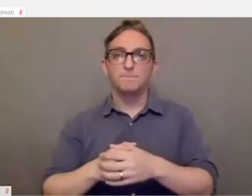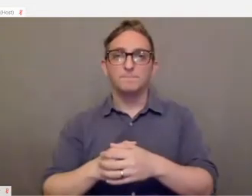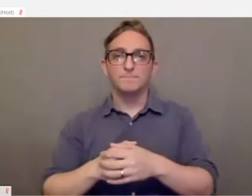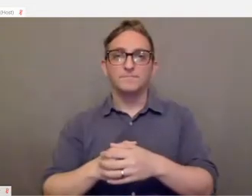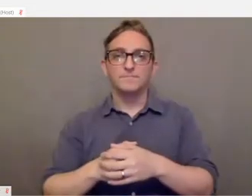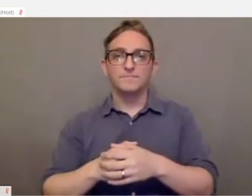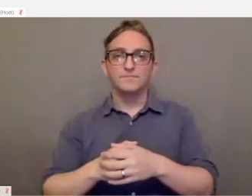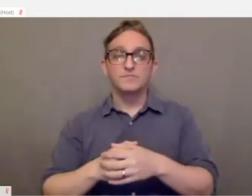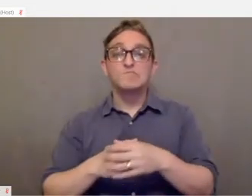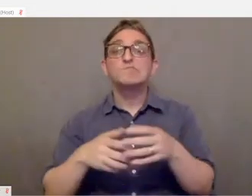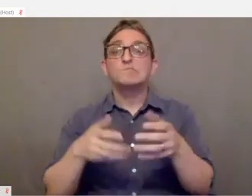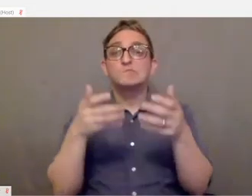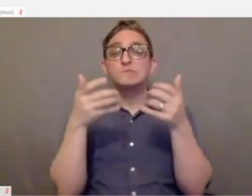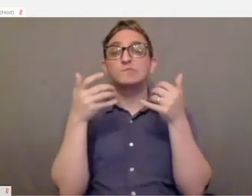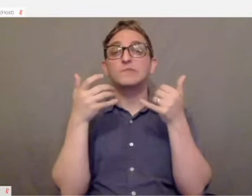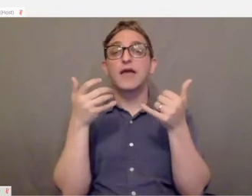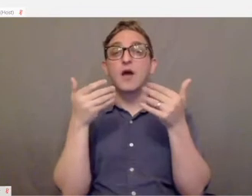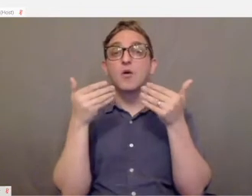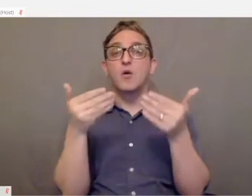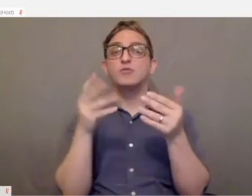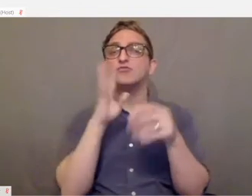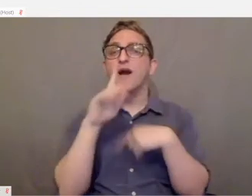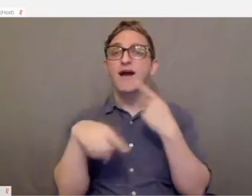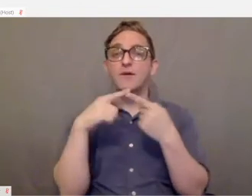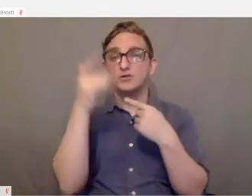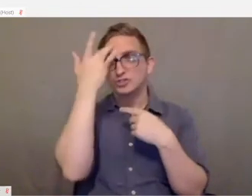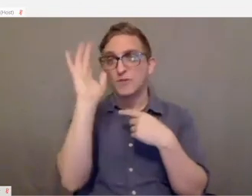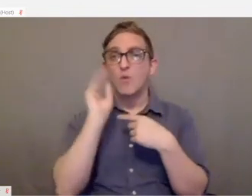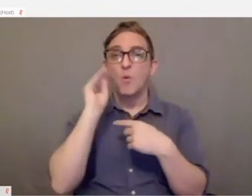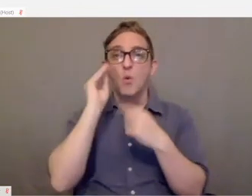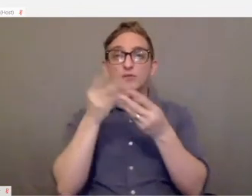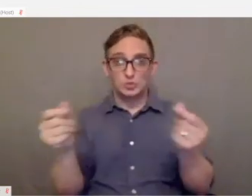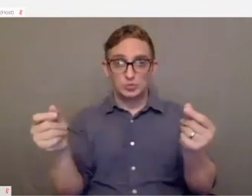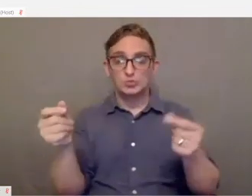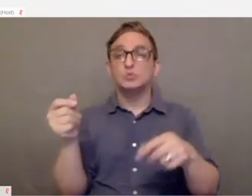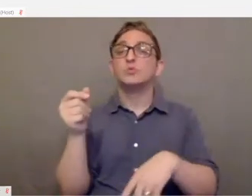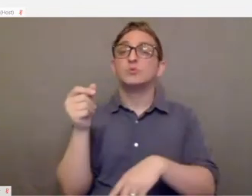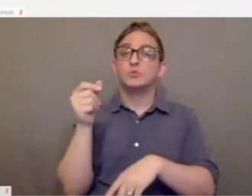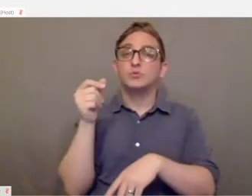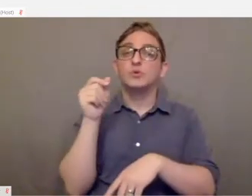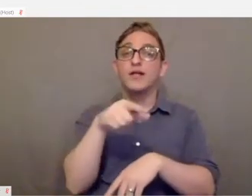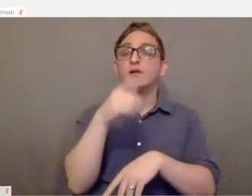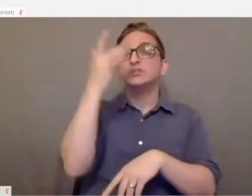So moving on to smart home solutions. Smart speakers.